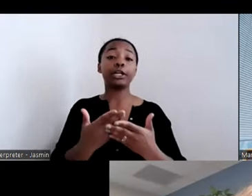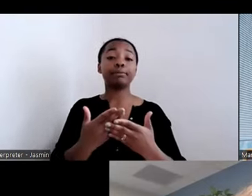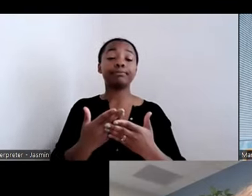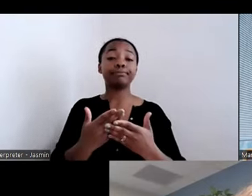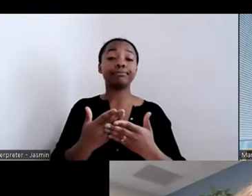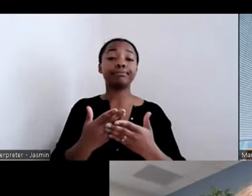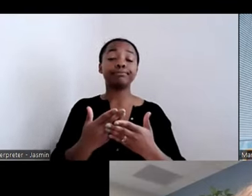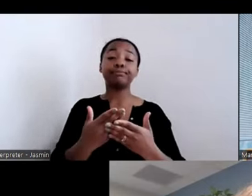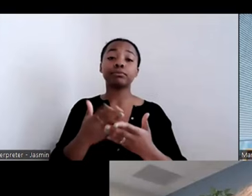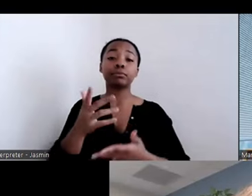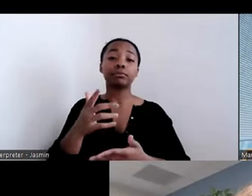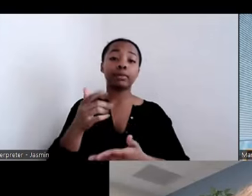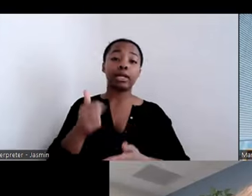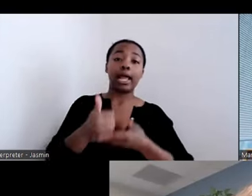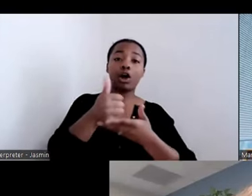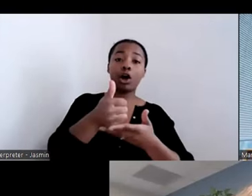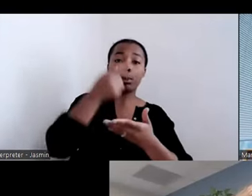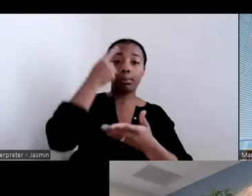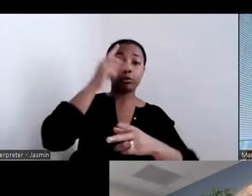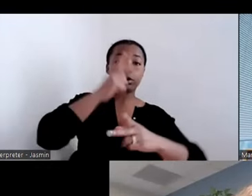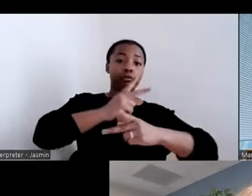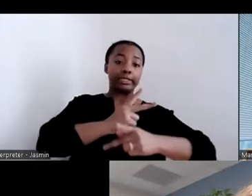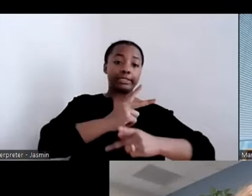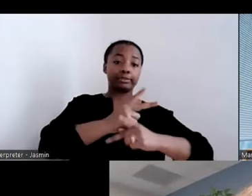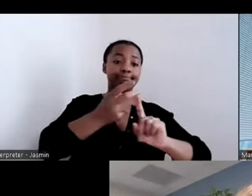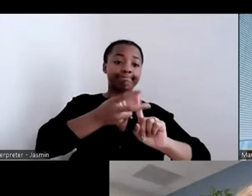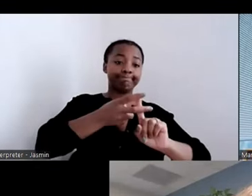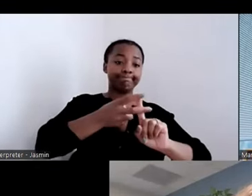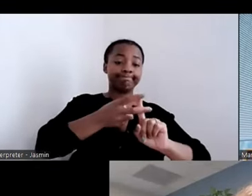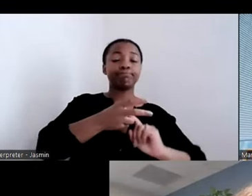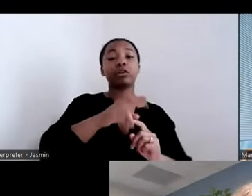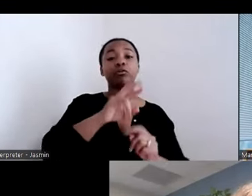today are going to be asking about the funding. It is always the big elephant in the